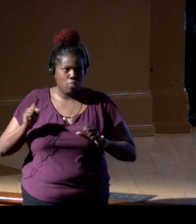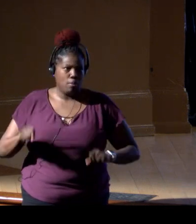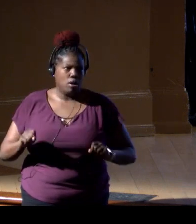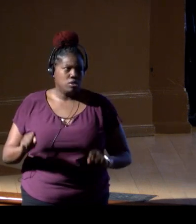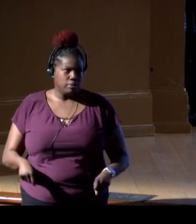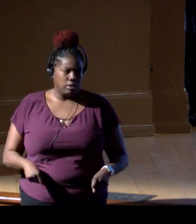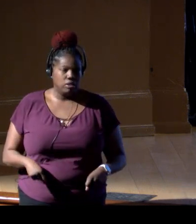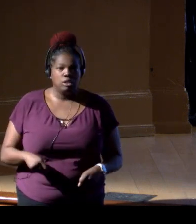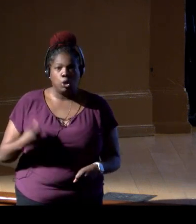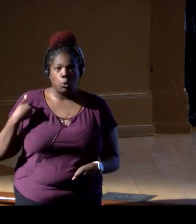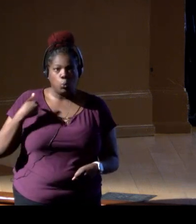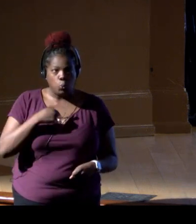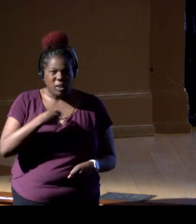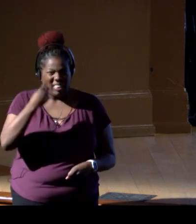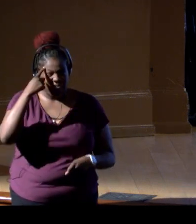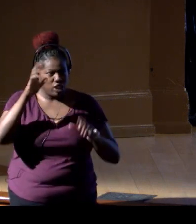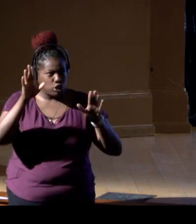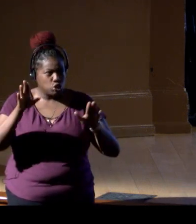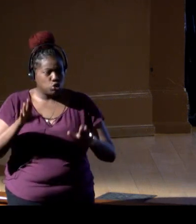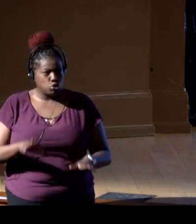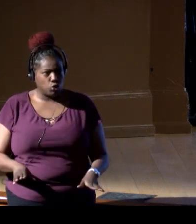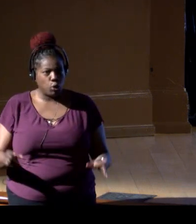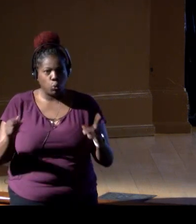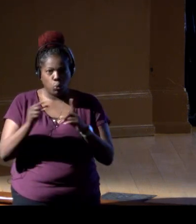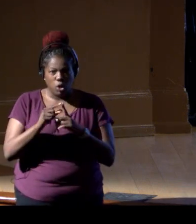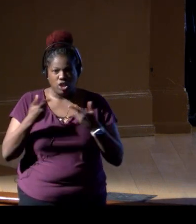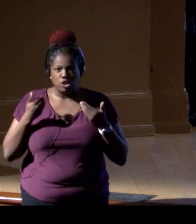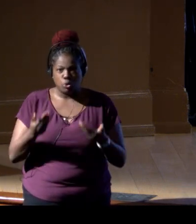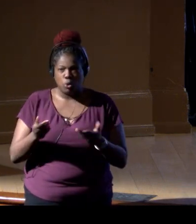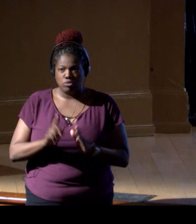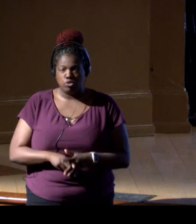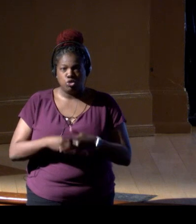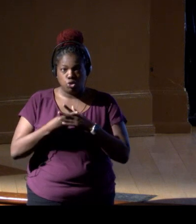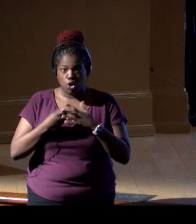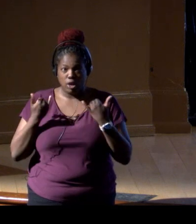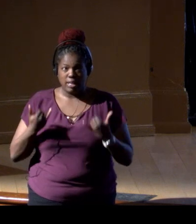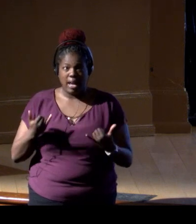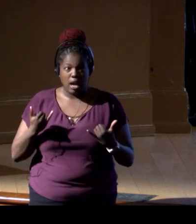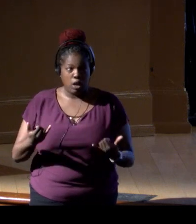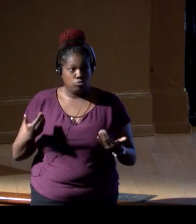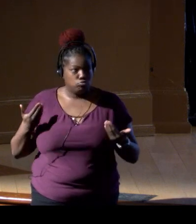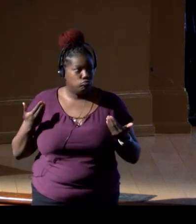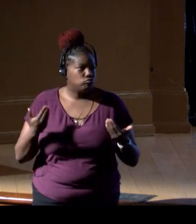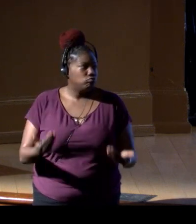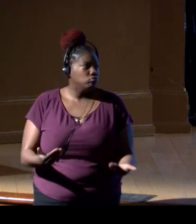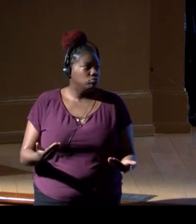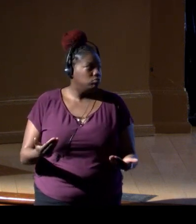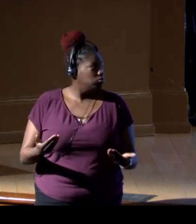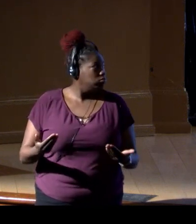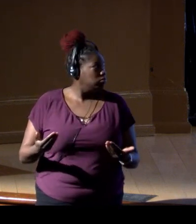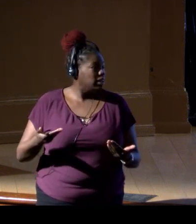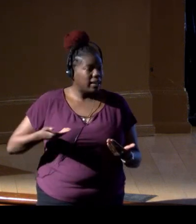and I think that's a really great word, and let's put that into action. So without further ado, I'd like to invite,